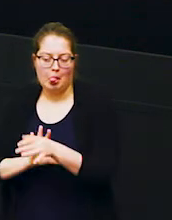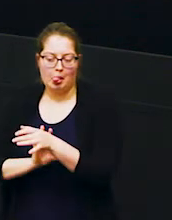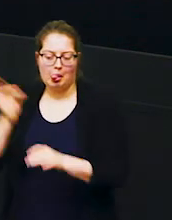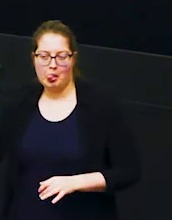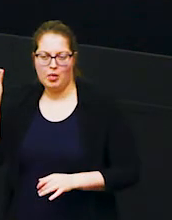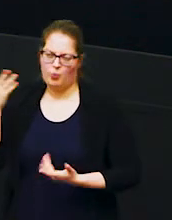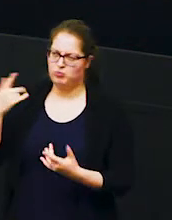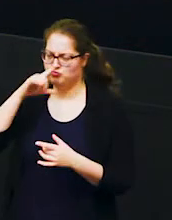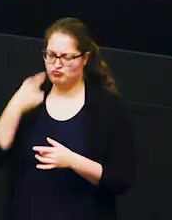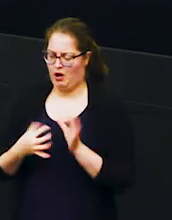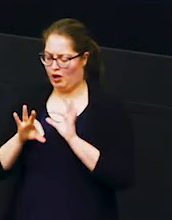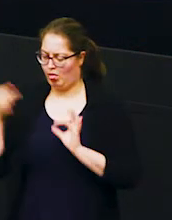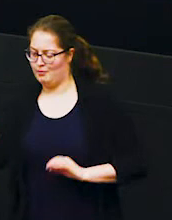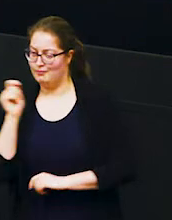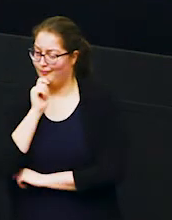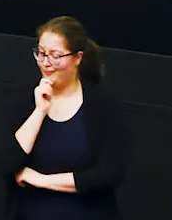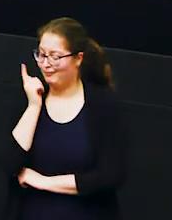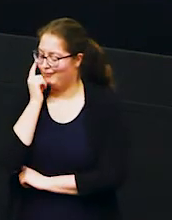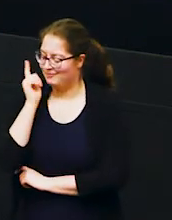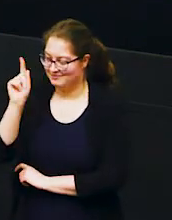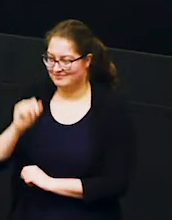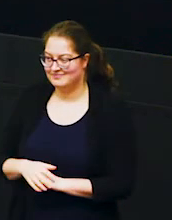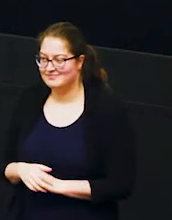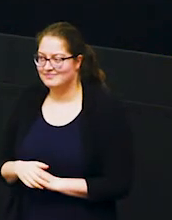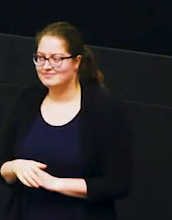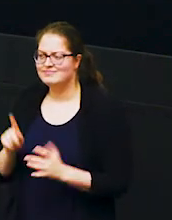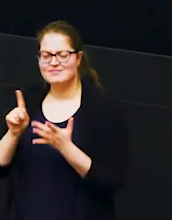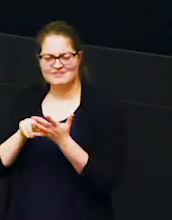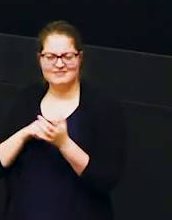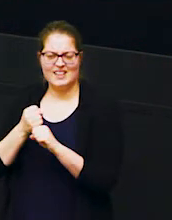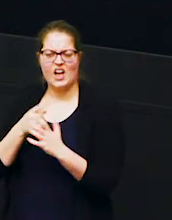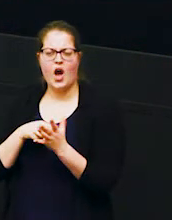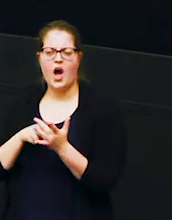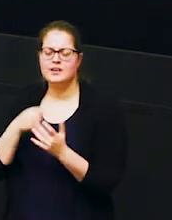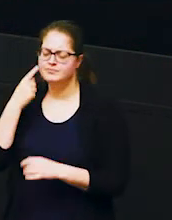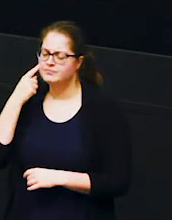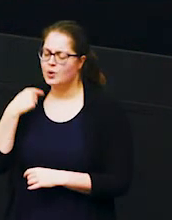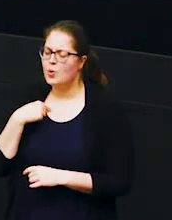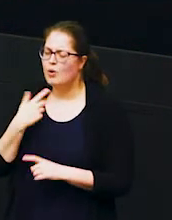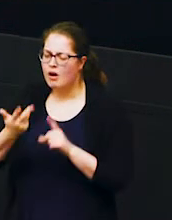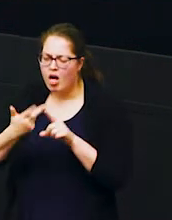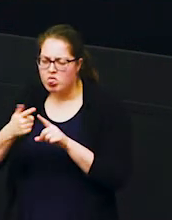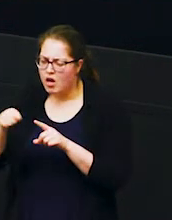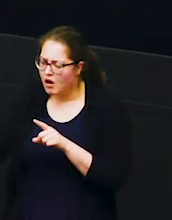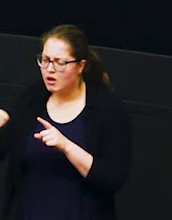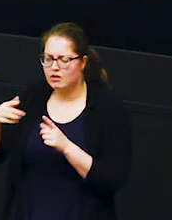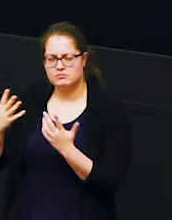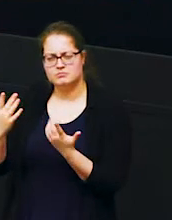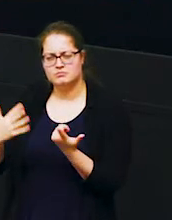trunk maybe and ghani knows that elsewhere in the ecosystem at this time of year in october